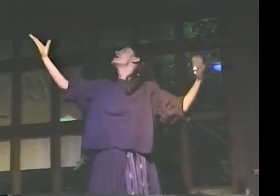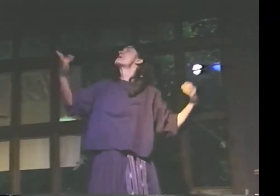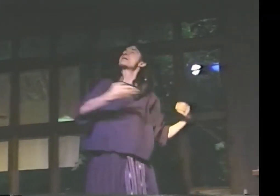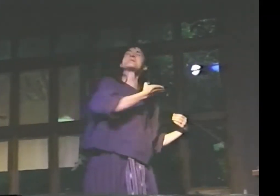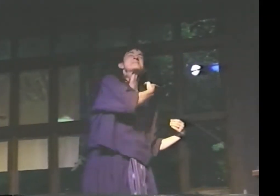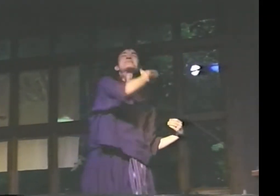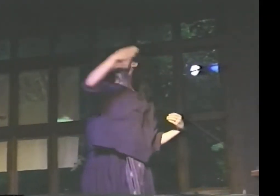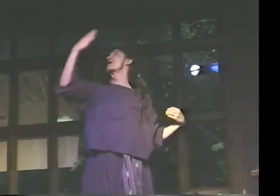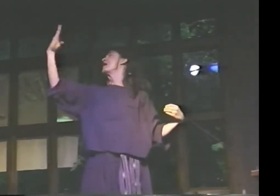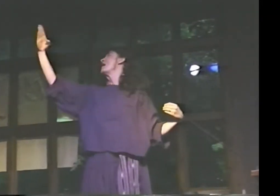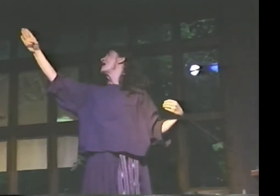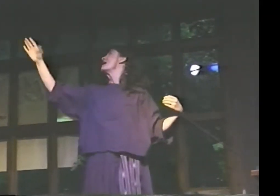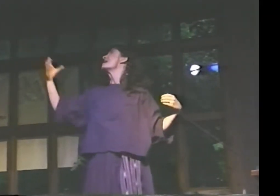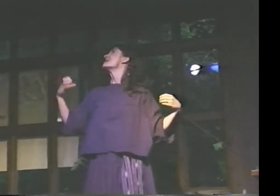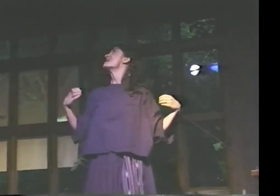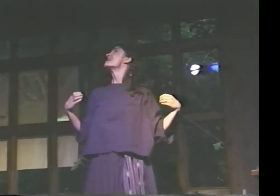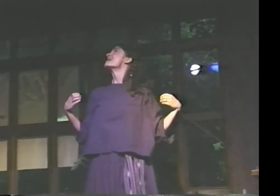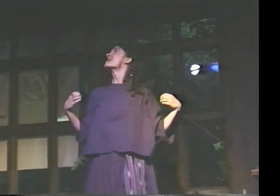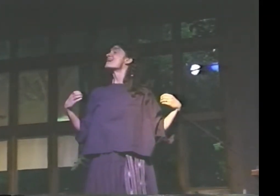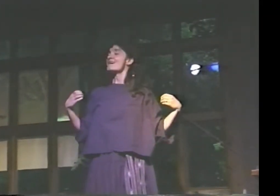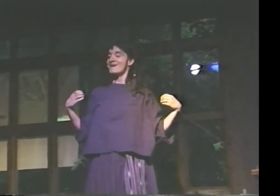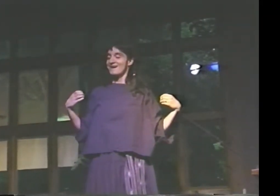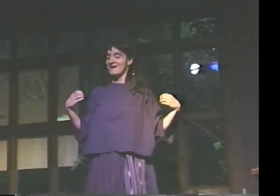BRILLIANT BLUE SKY CANVAS.